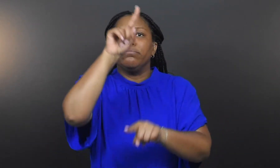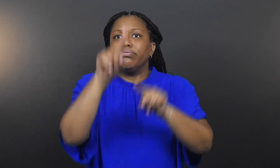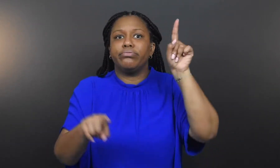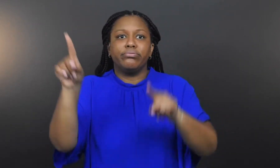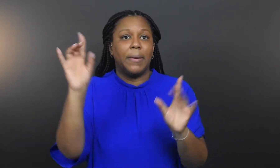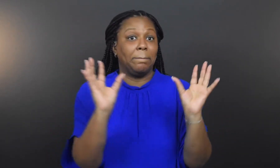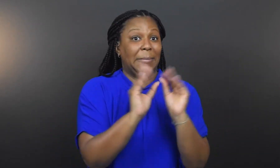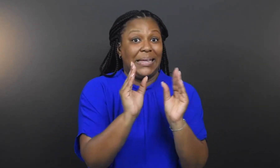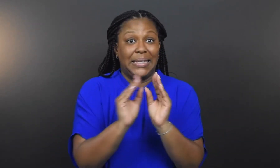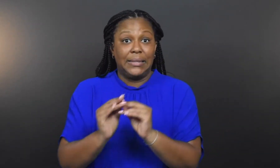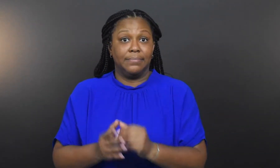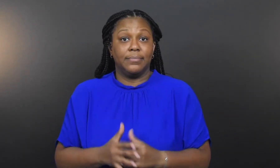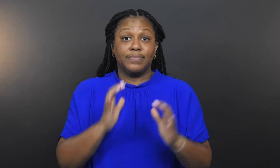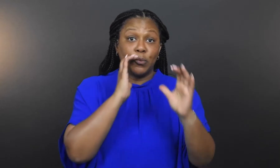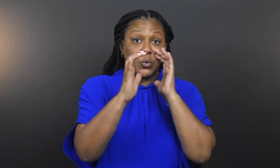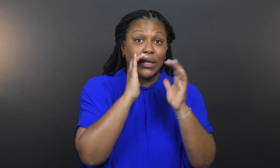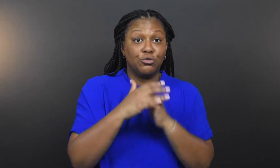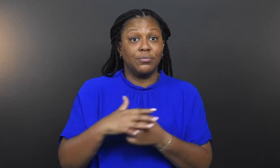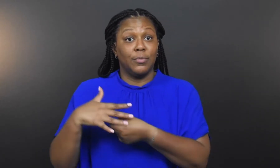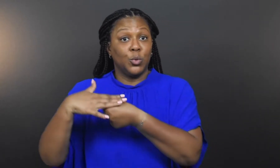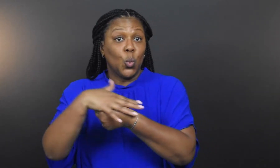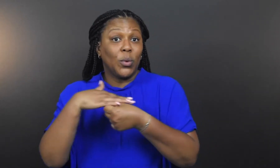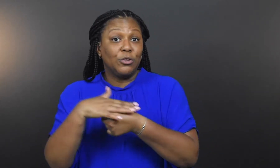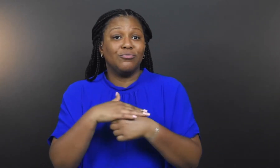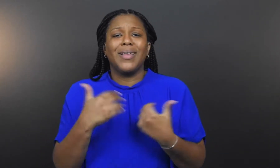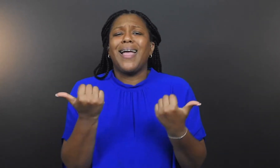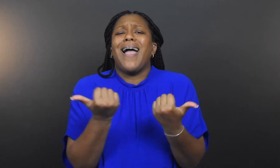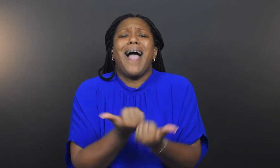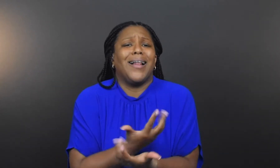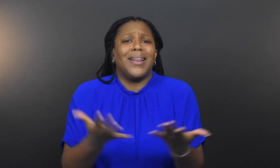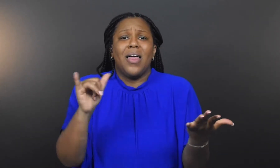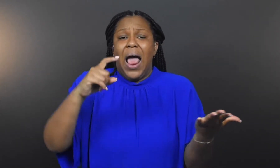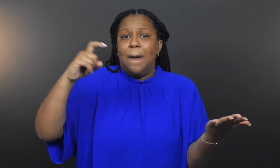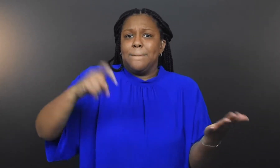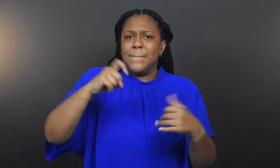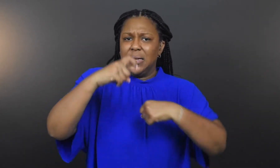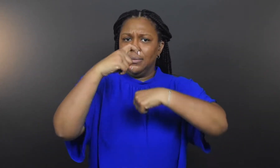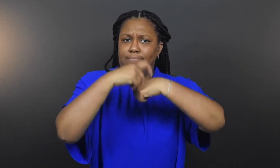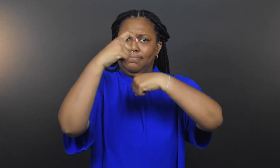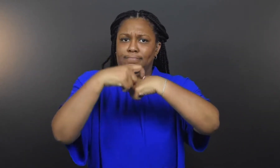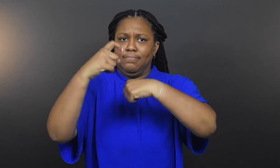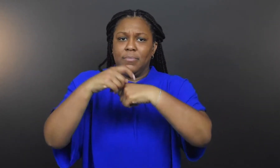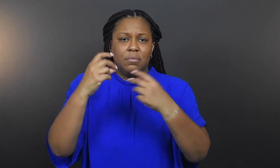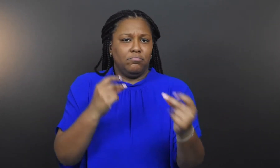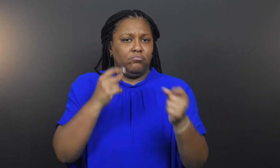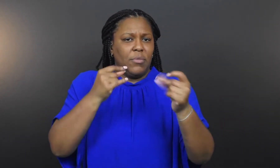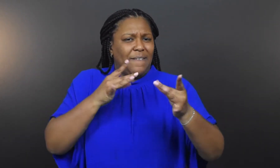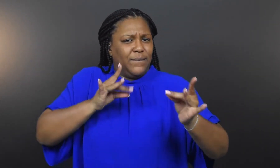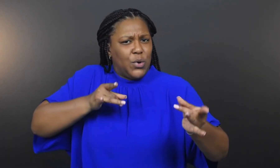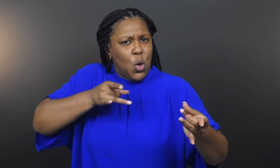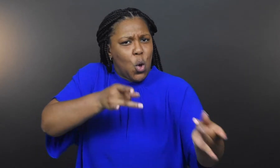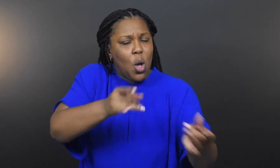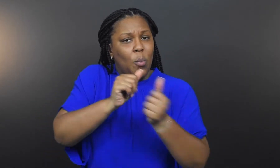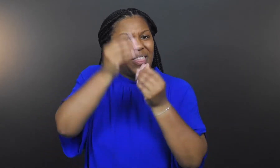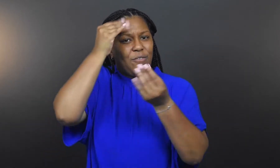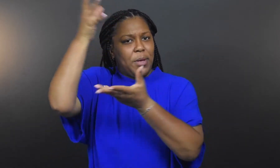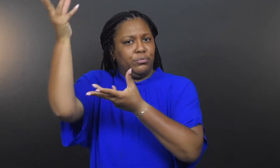all types of meetings, communications, locations, and anything necessary for timely and accurate